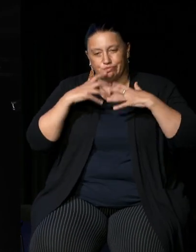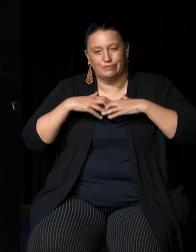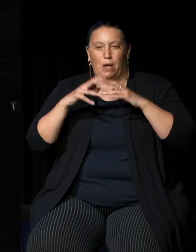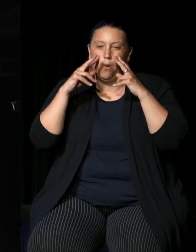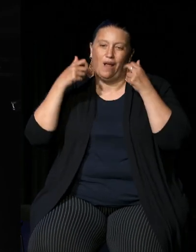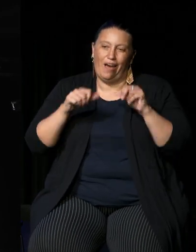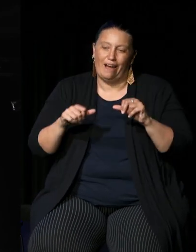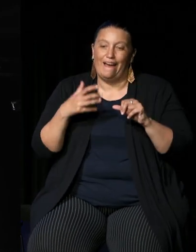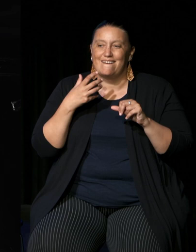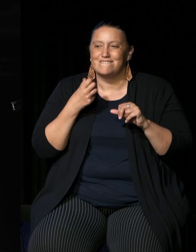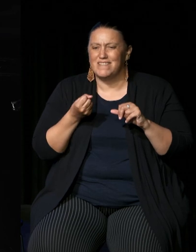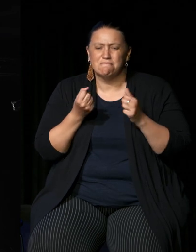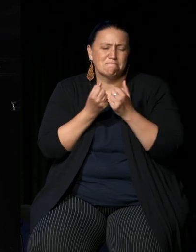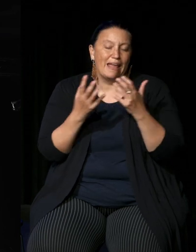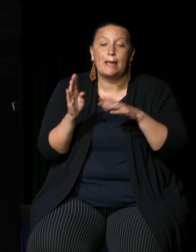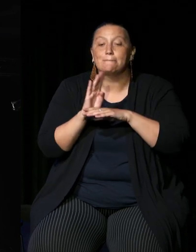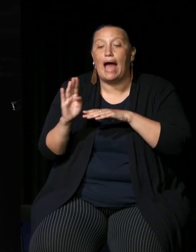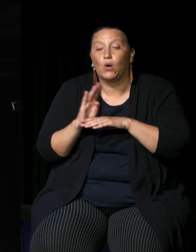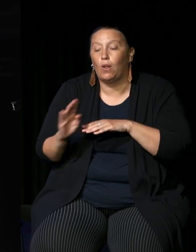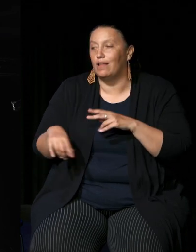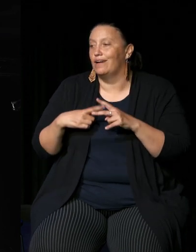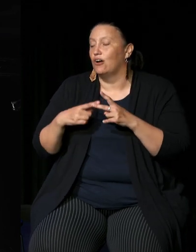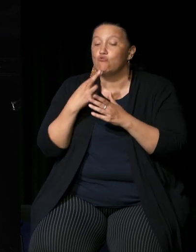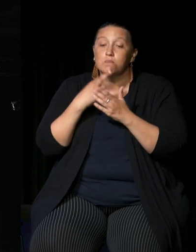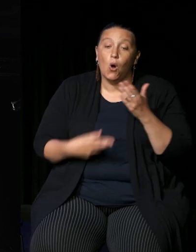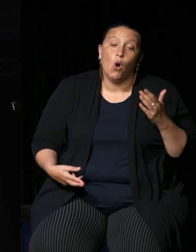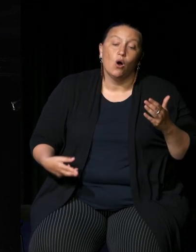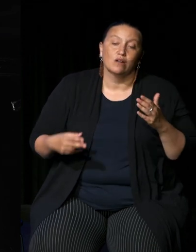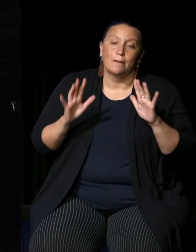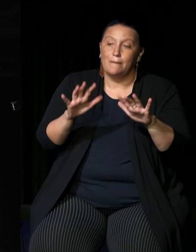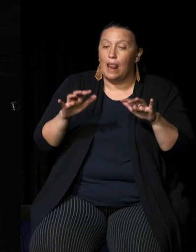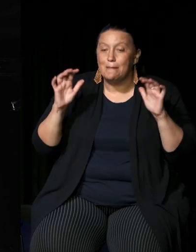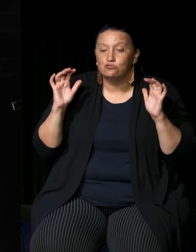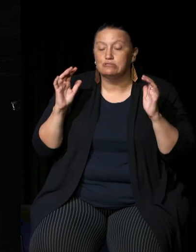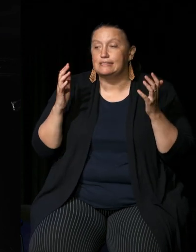expect panel a number of panels a number of reports a number of parliamentary committees